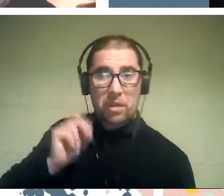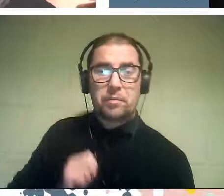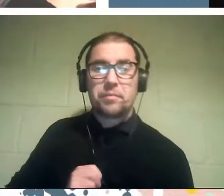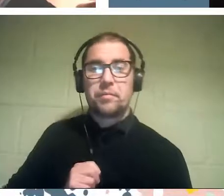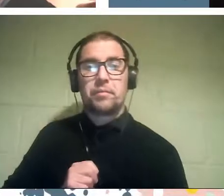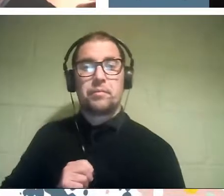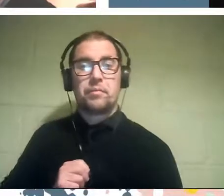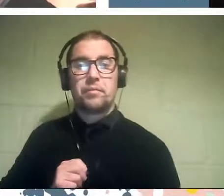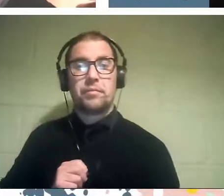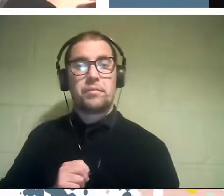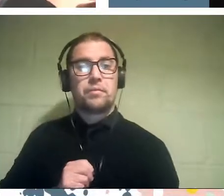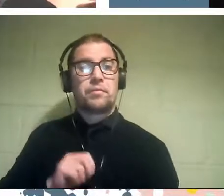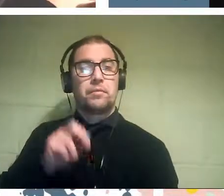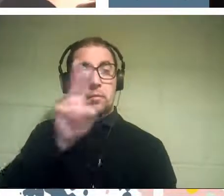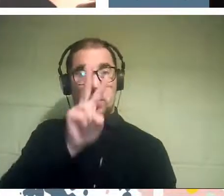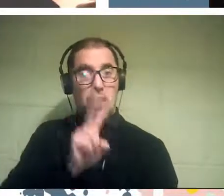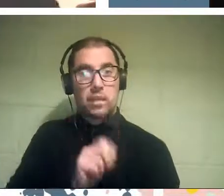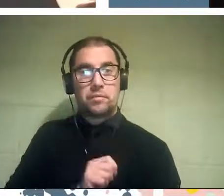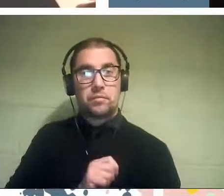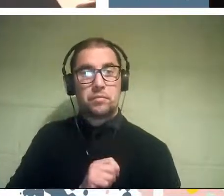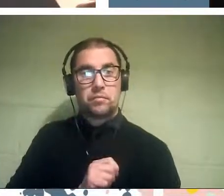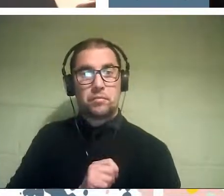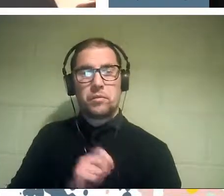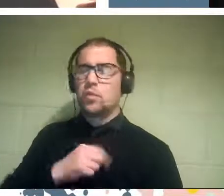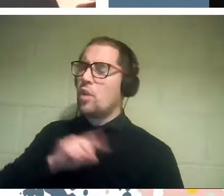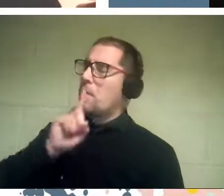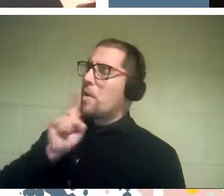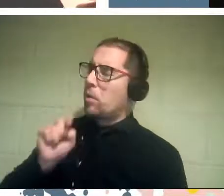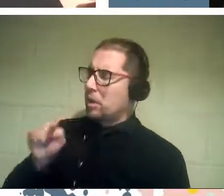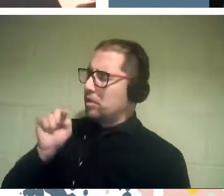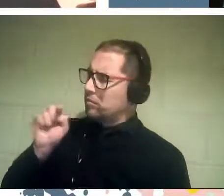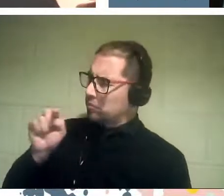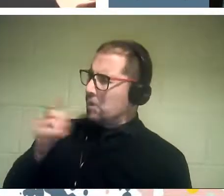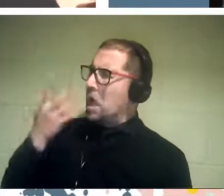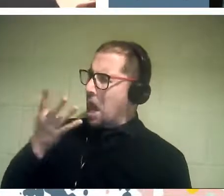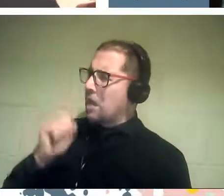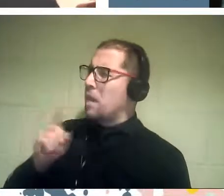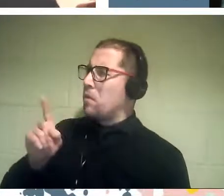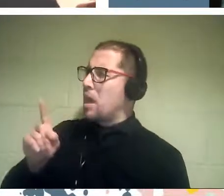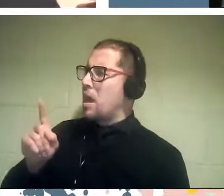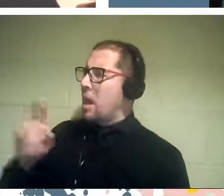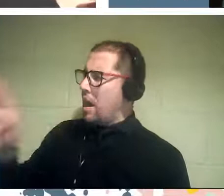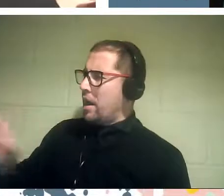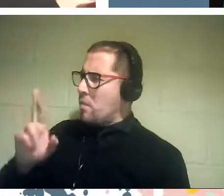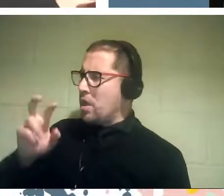I asked her the following question, was there any subsequent reaction